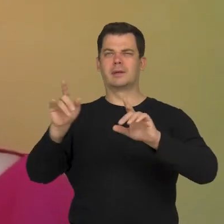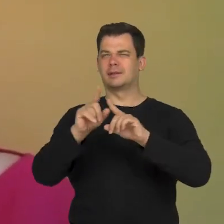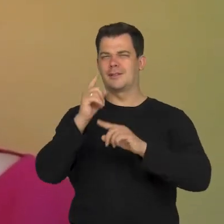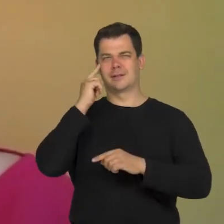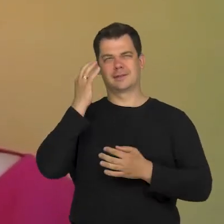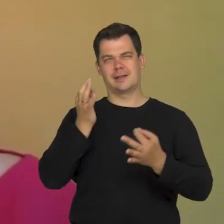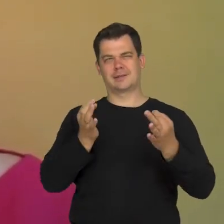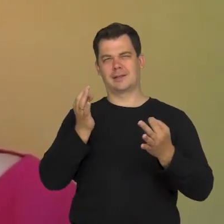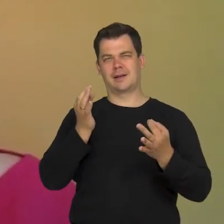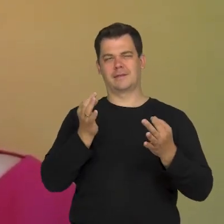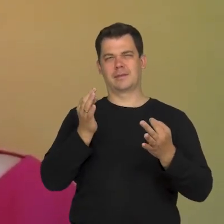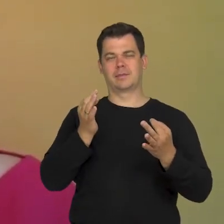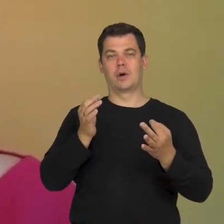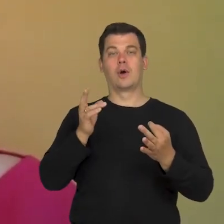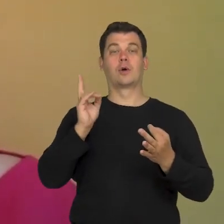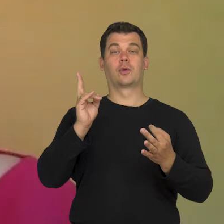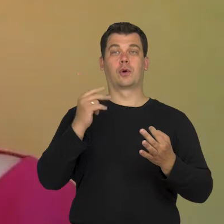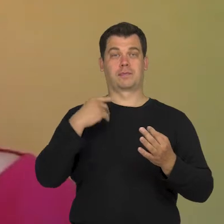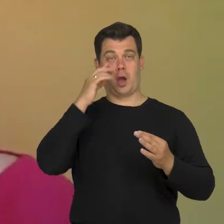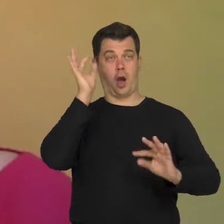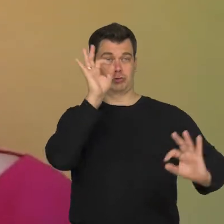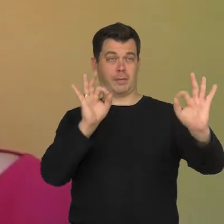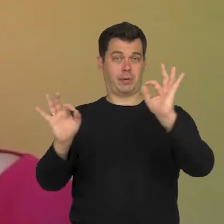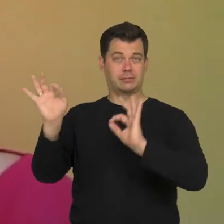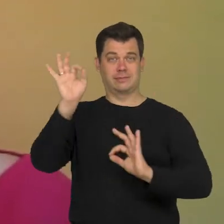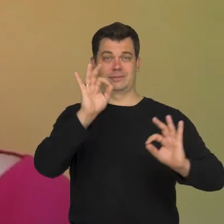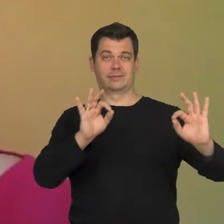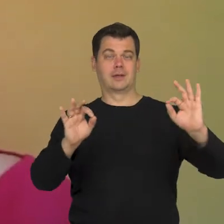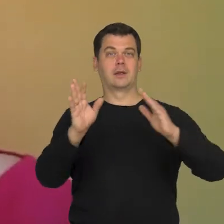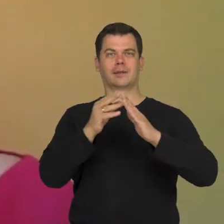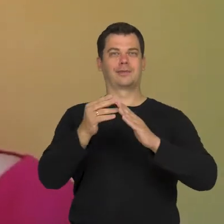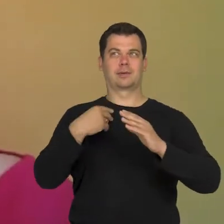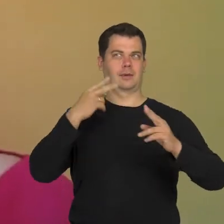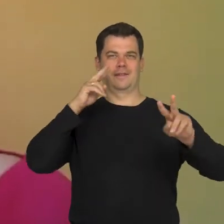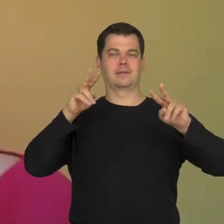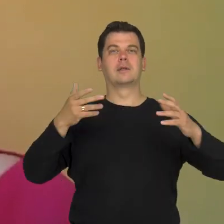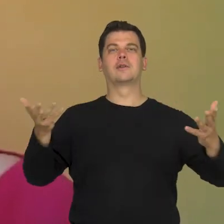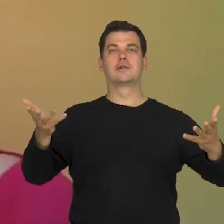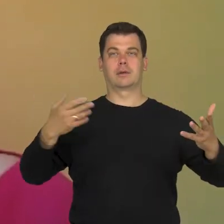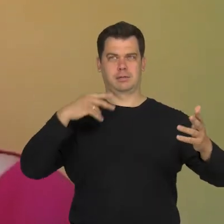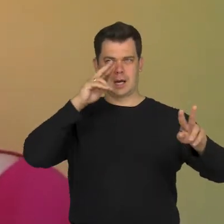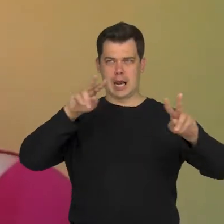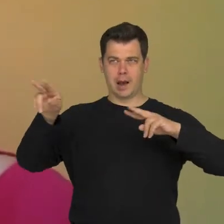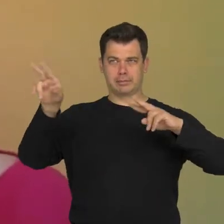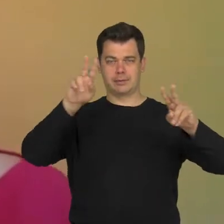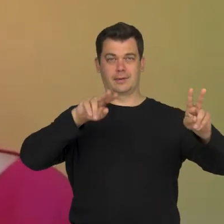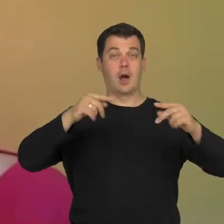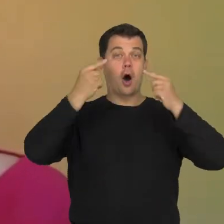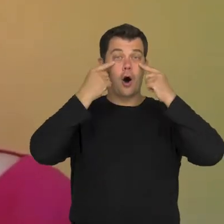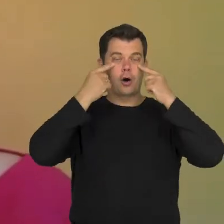how much my nystagmus, where it's not clear where I am staring because my eyes move rapidly,